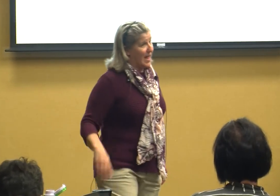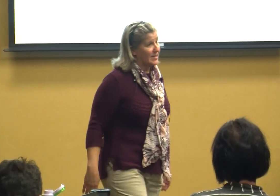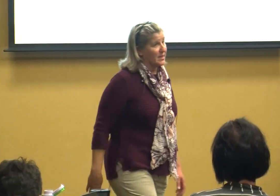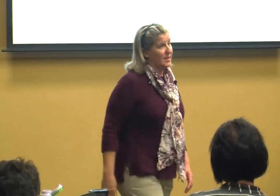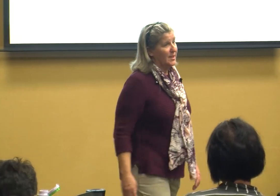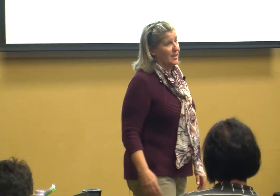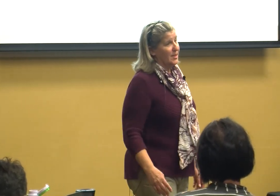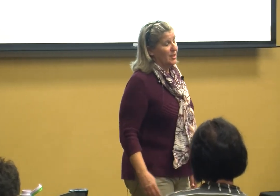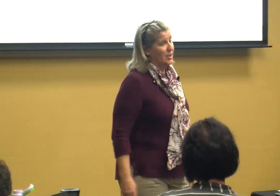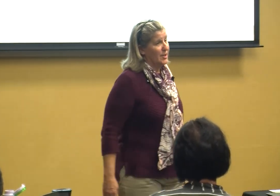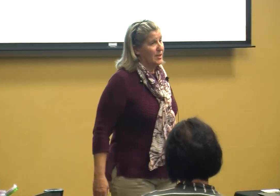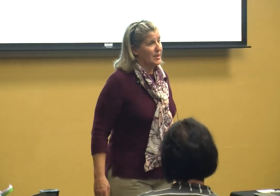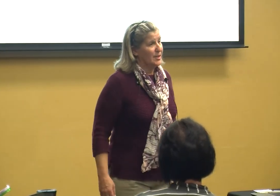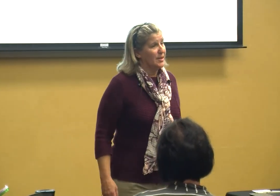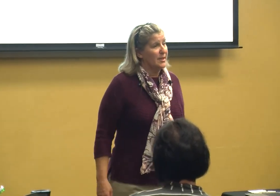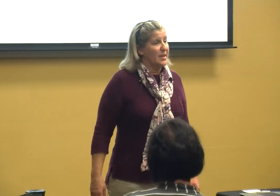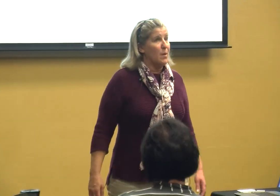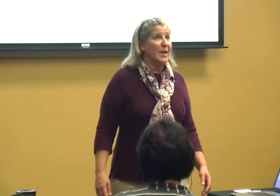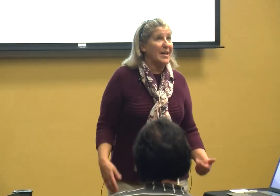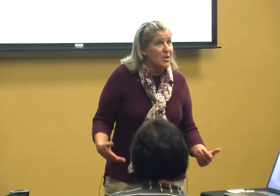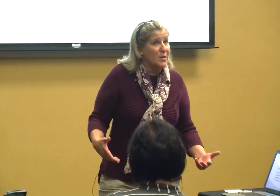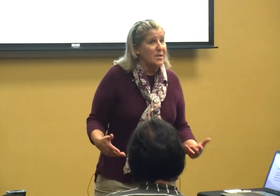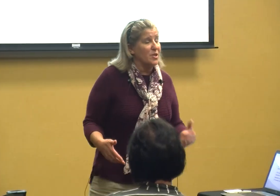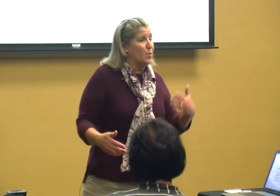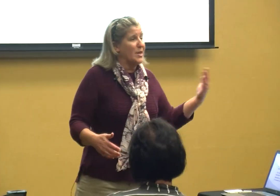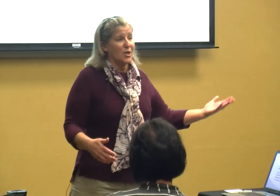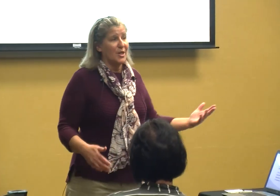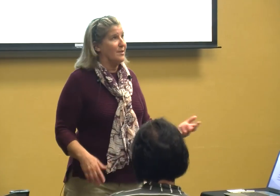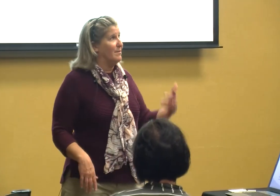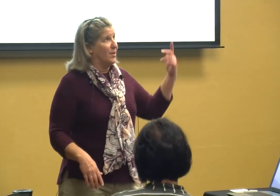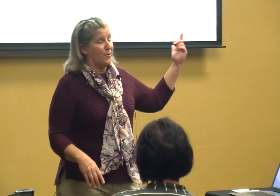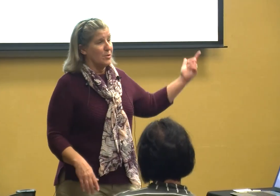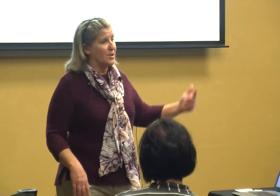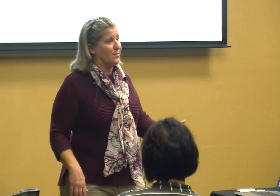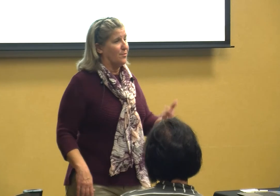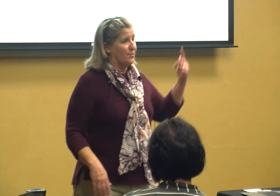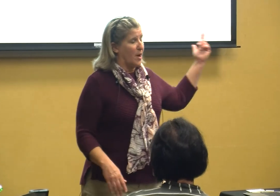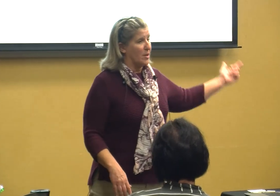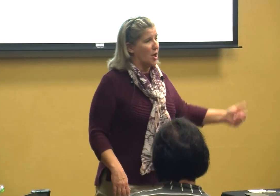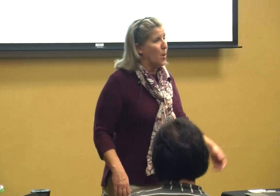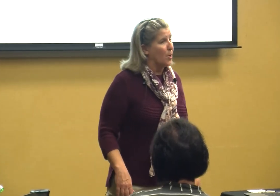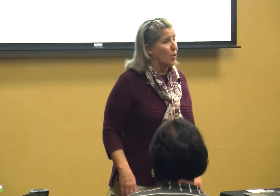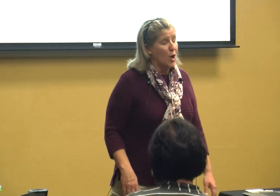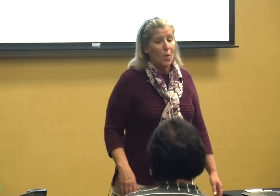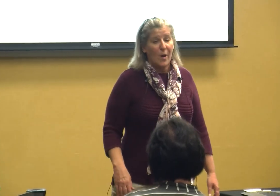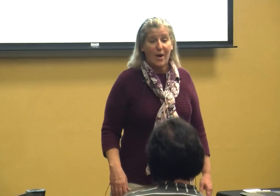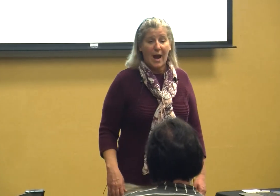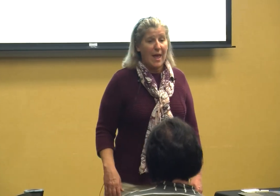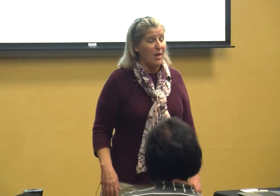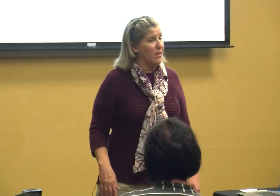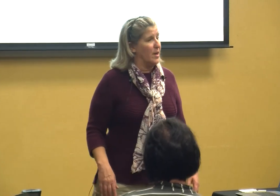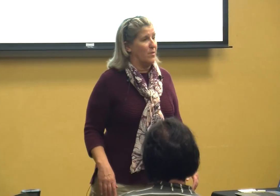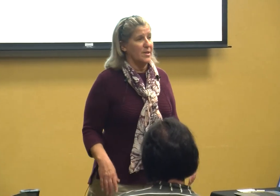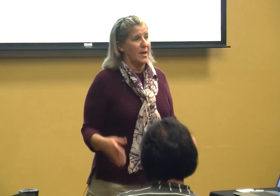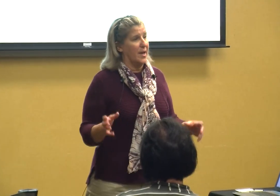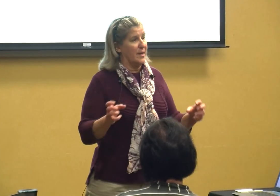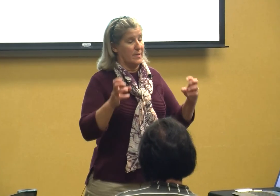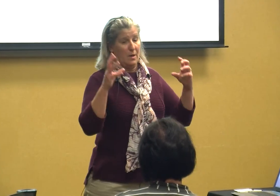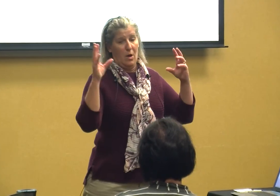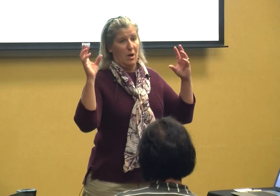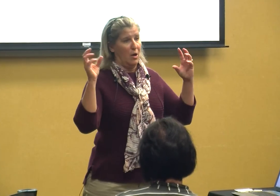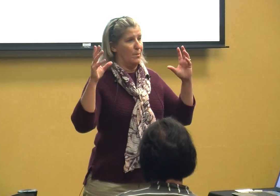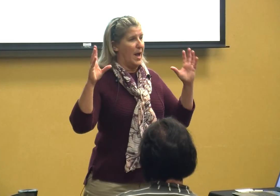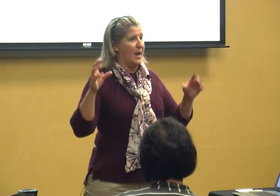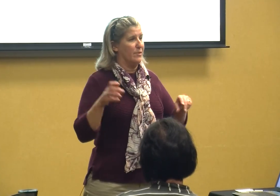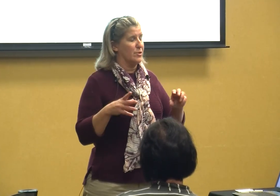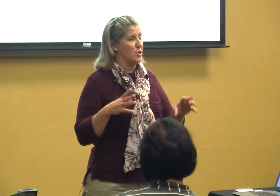I went into a situation the first of October where you know this kid is oh behavior she'll